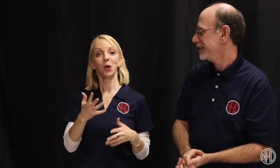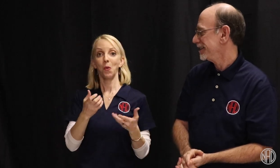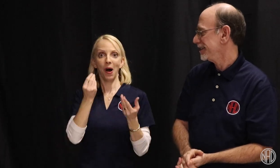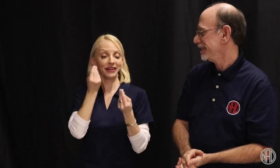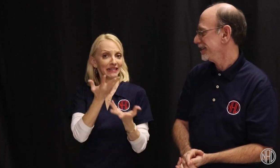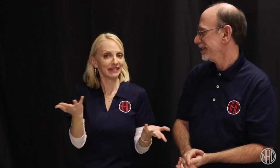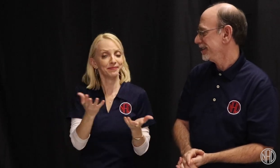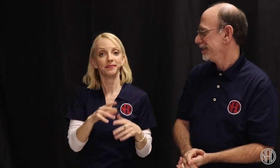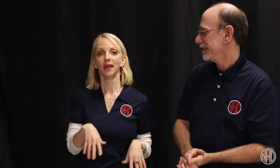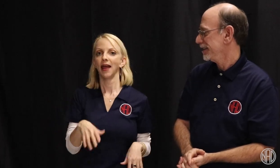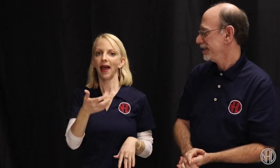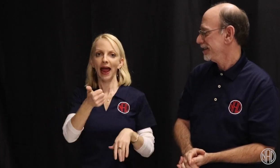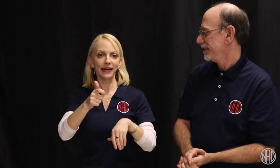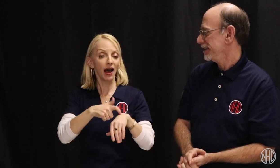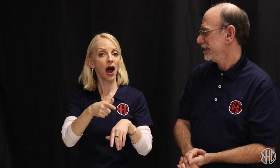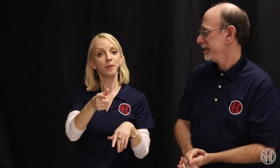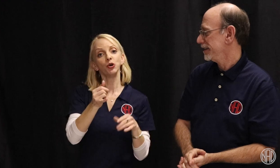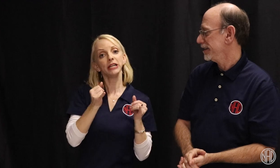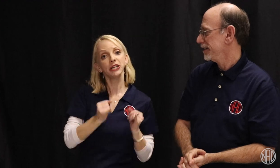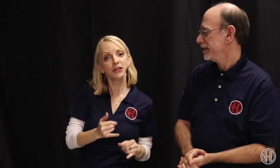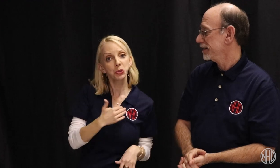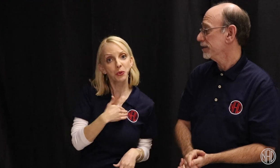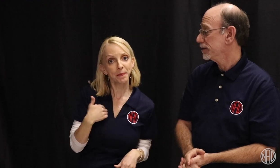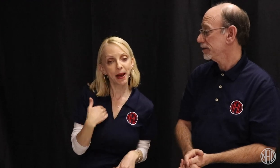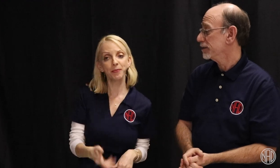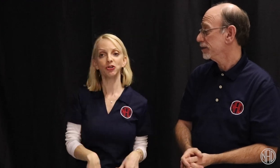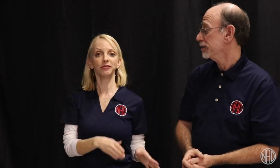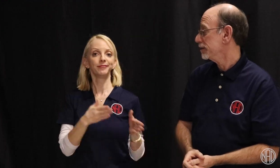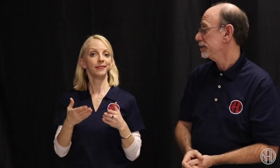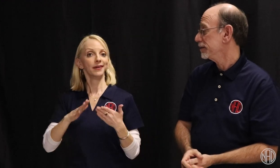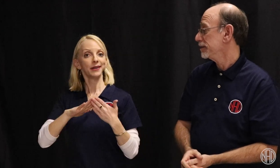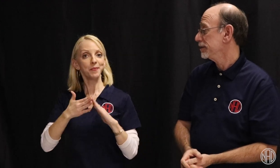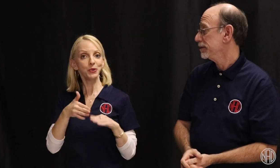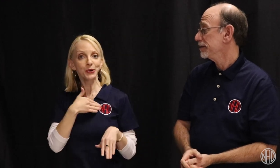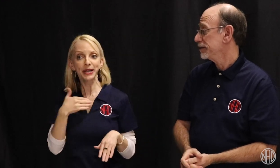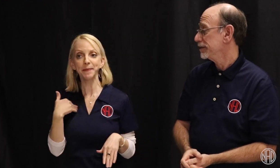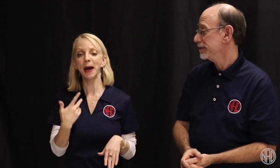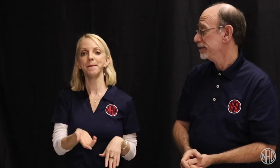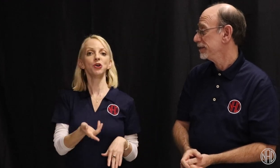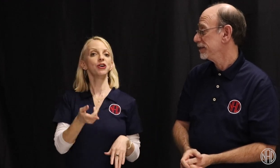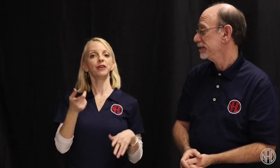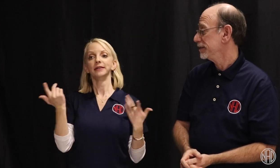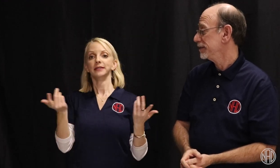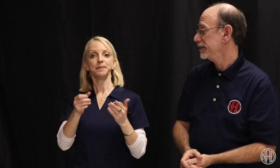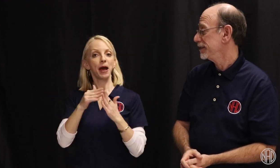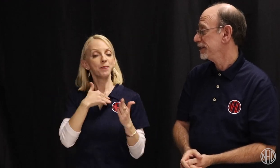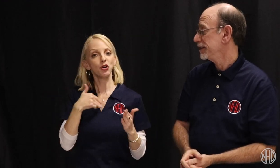Also, please know that anytime you, as an individual member, community member, or member of your